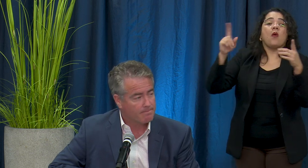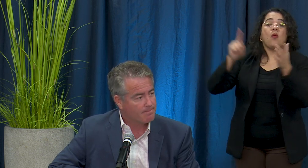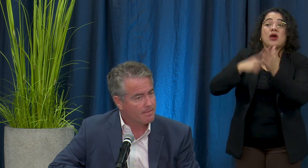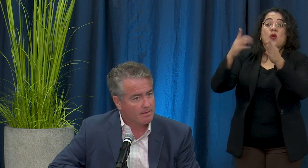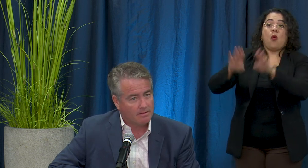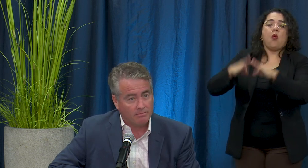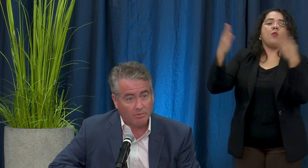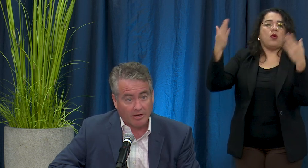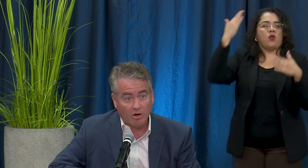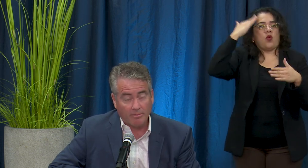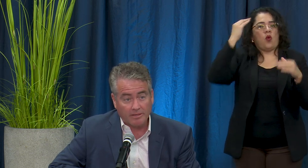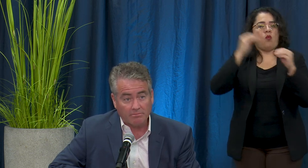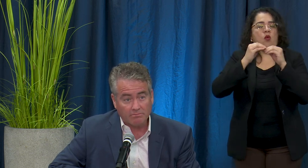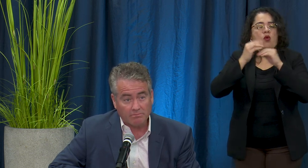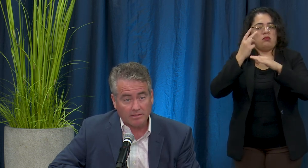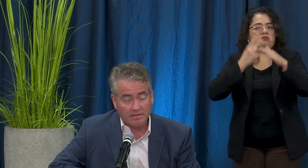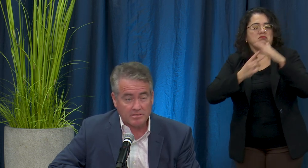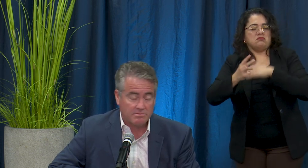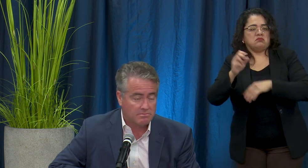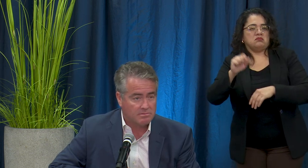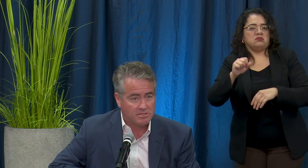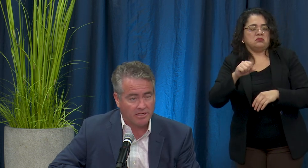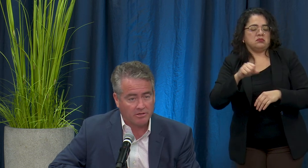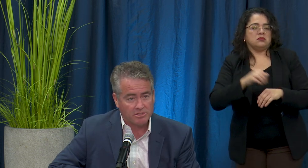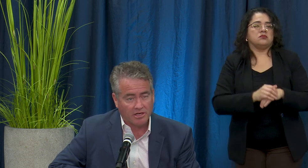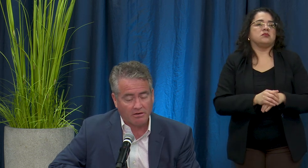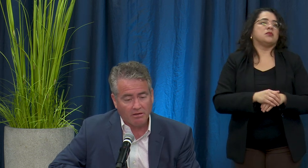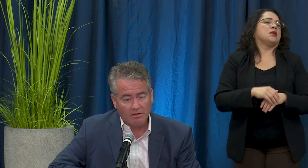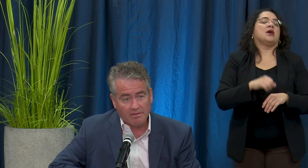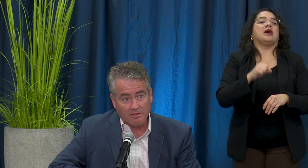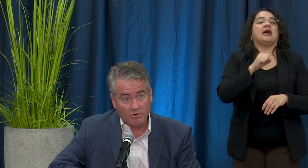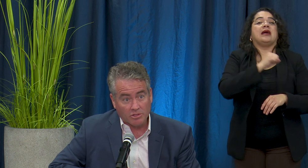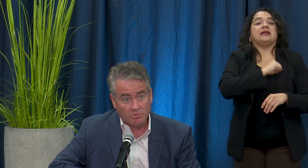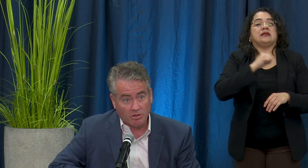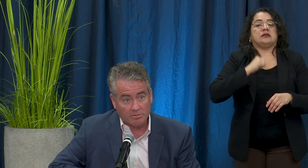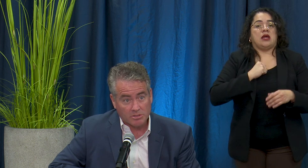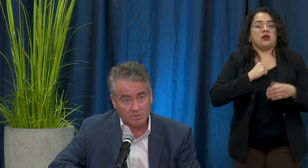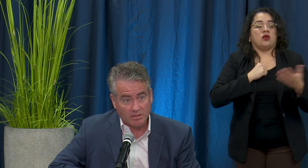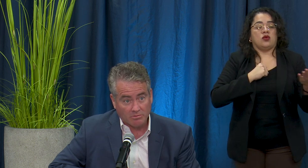We are hoping as the Senator has shared that the doors will open soon and